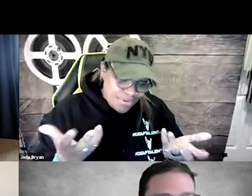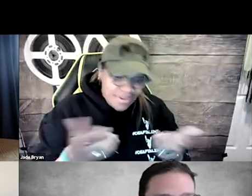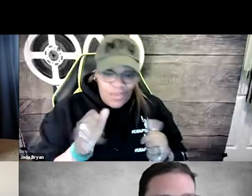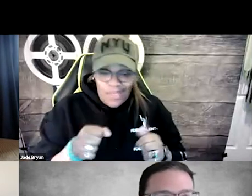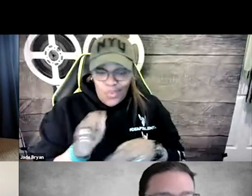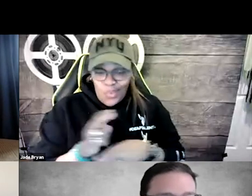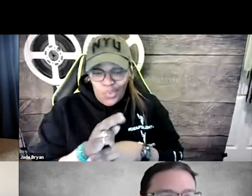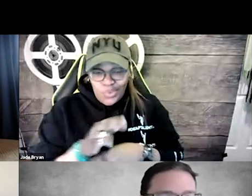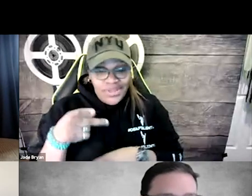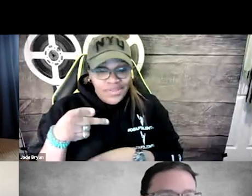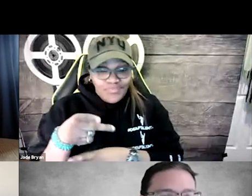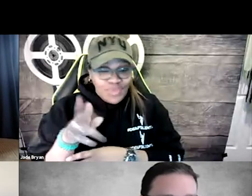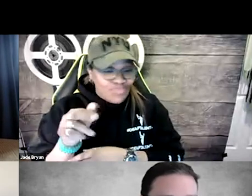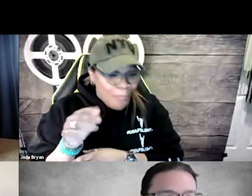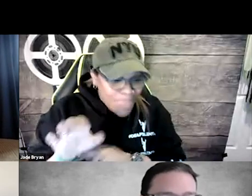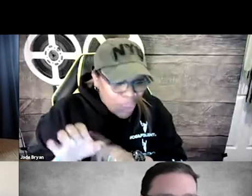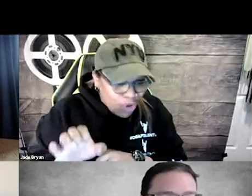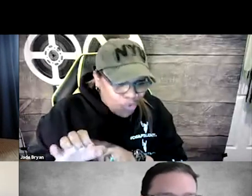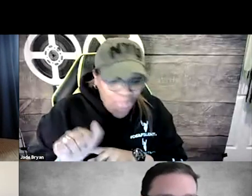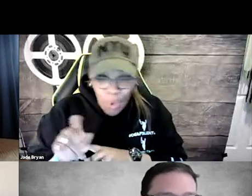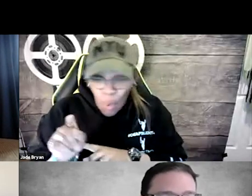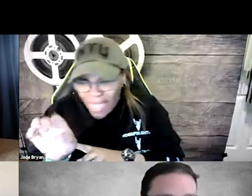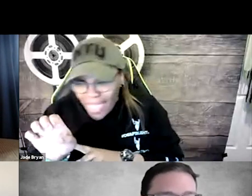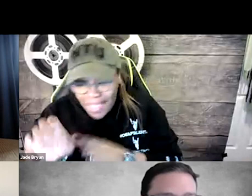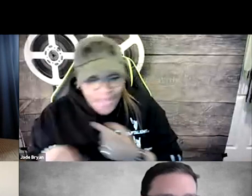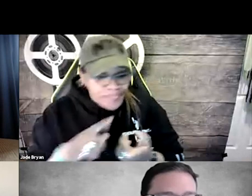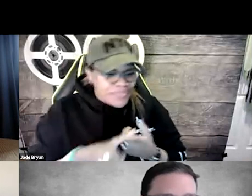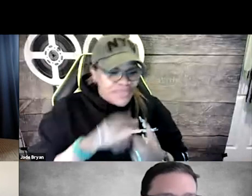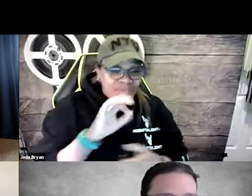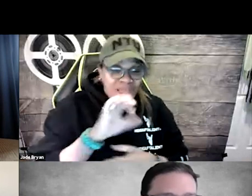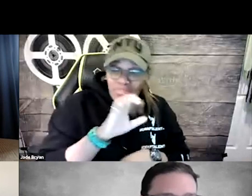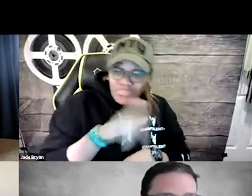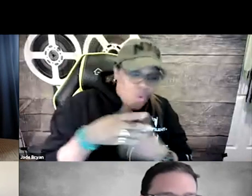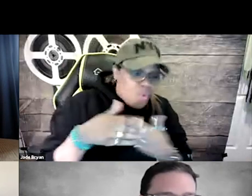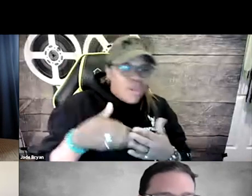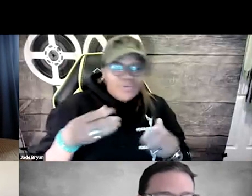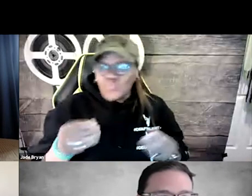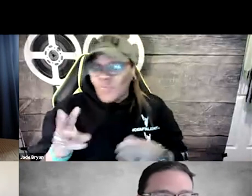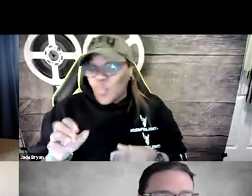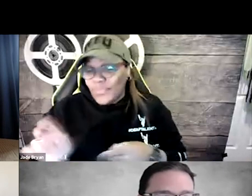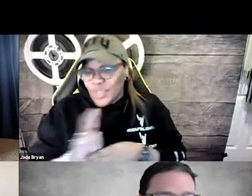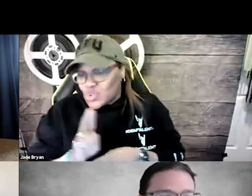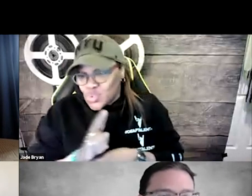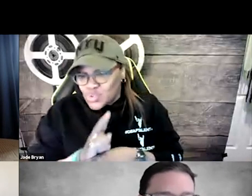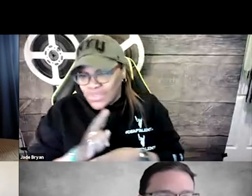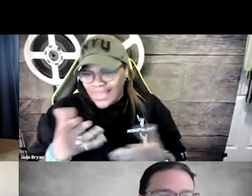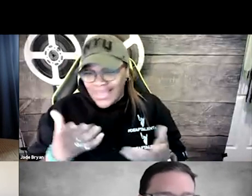It doesn't really cost that much to do this. If they're doing a promo or trailer, whatever it is,